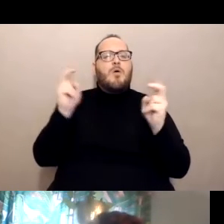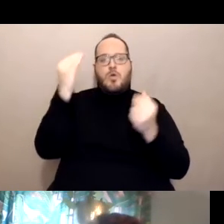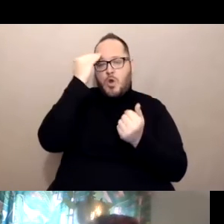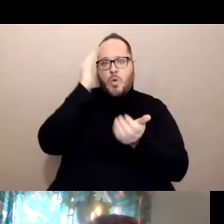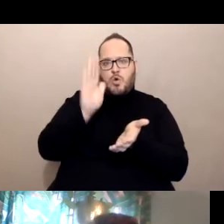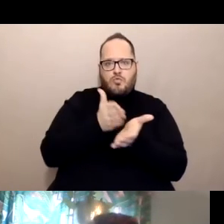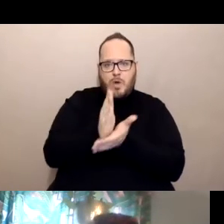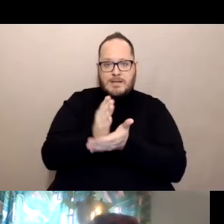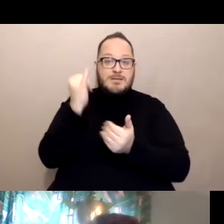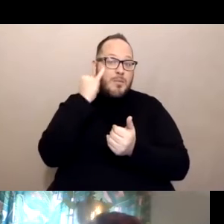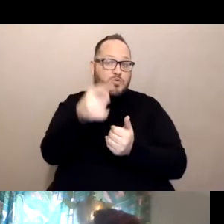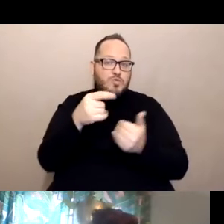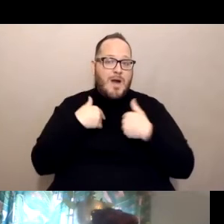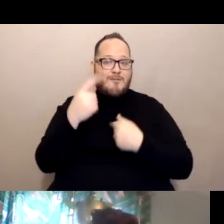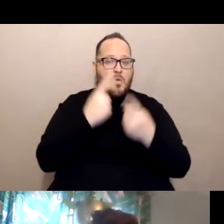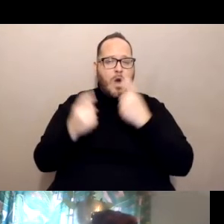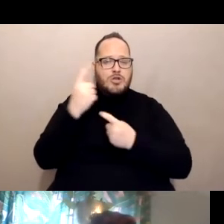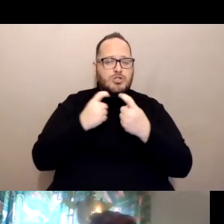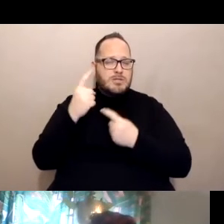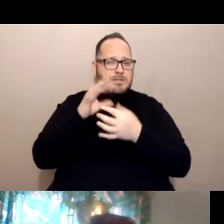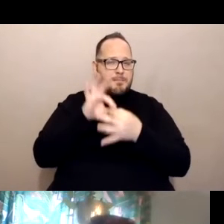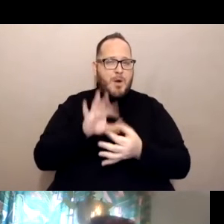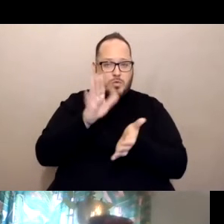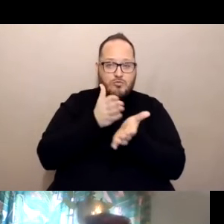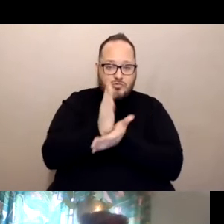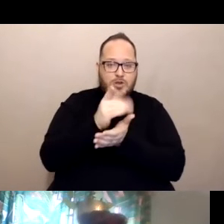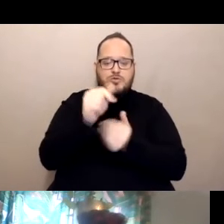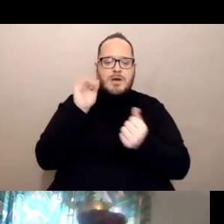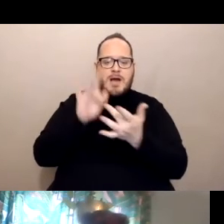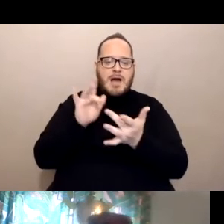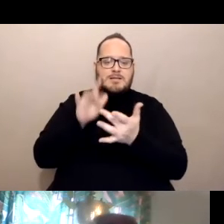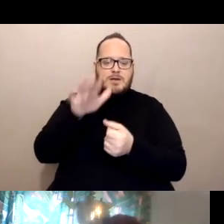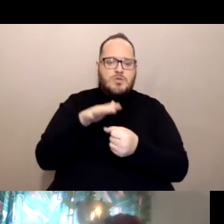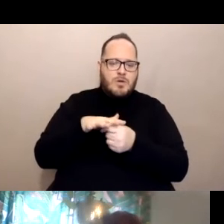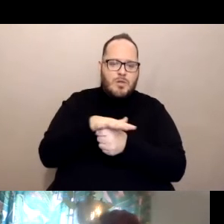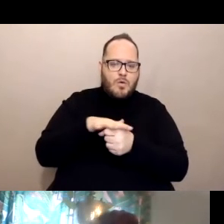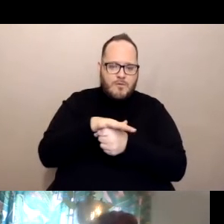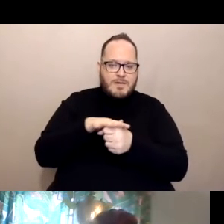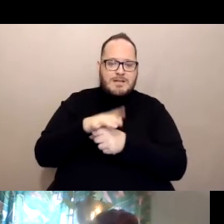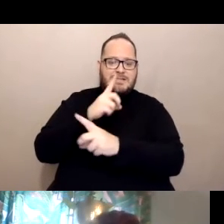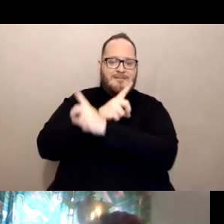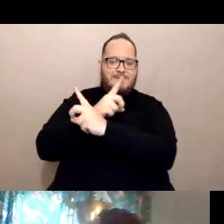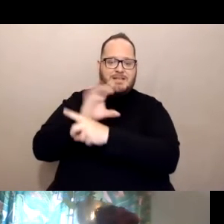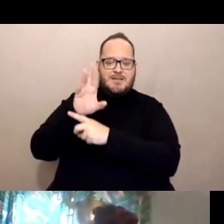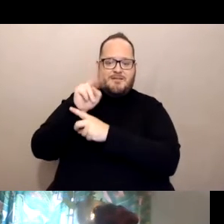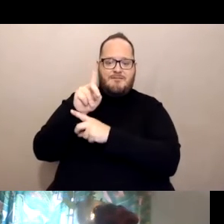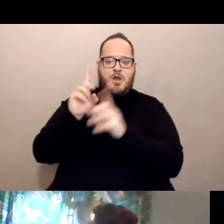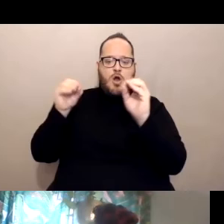you can contact your local disability rights education and defense fund office or you can contact your local state council office.